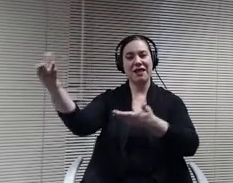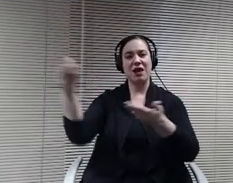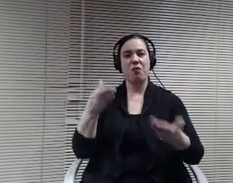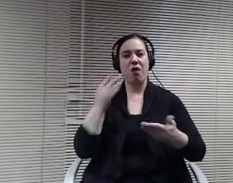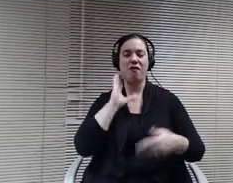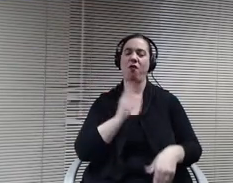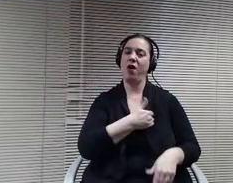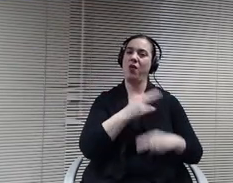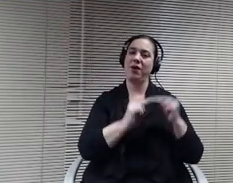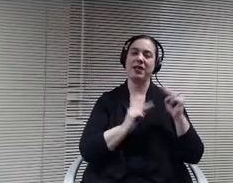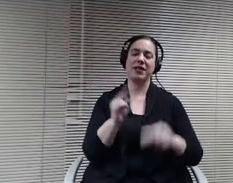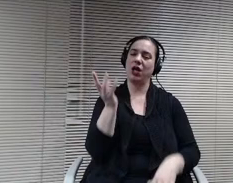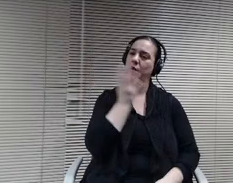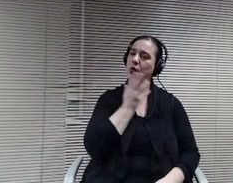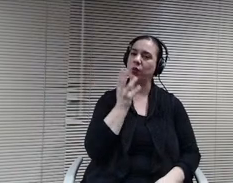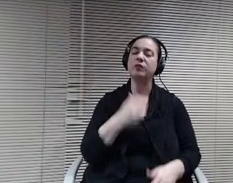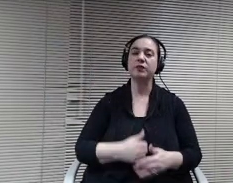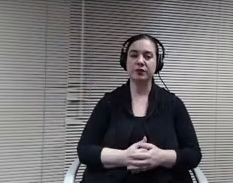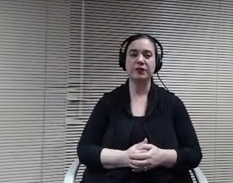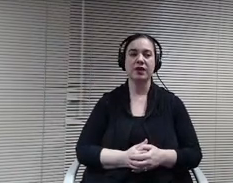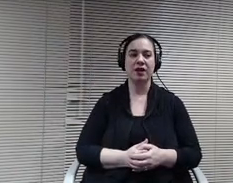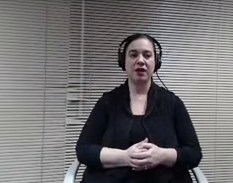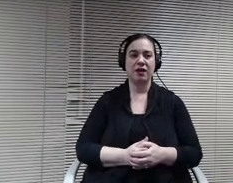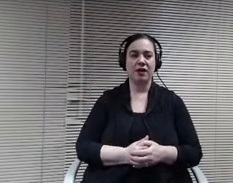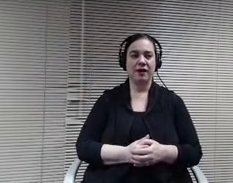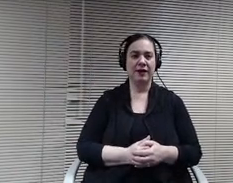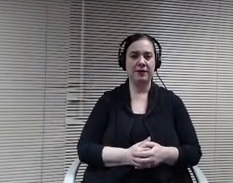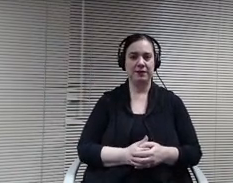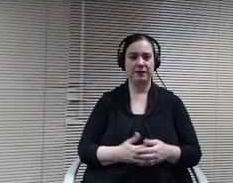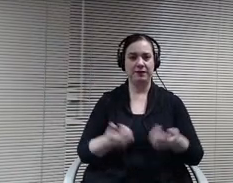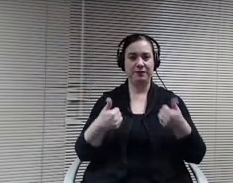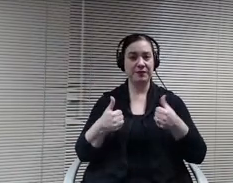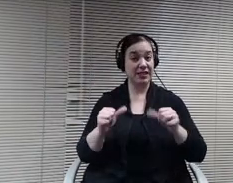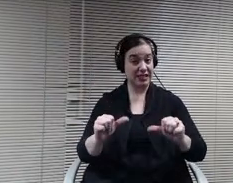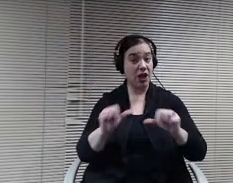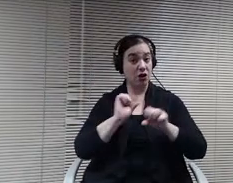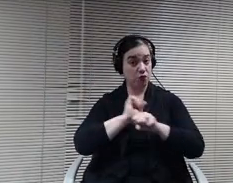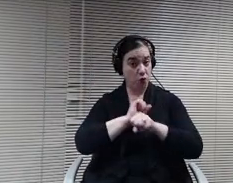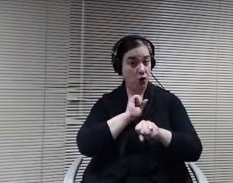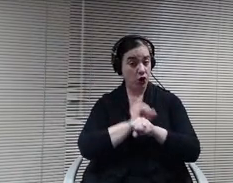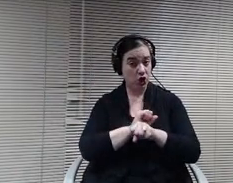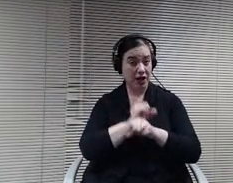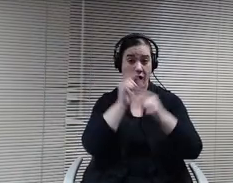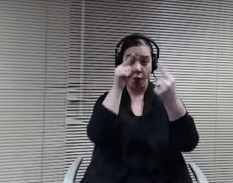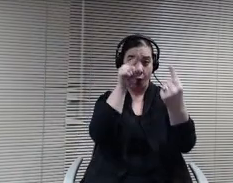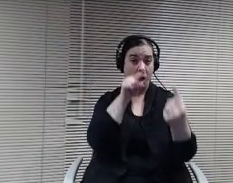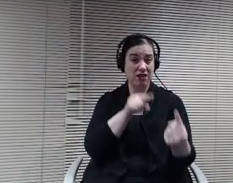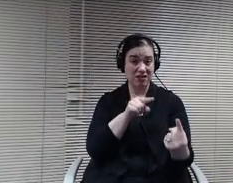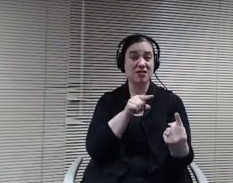There have been still continuing work on the goals toward goals, so in particular I want to talk